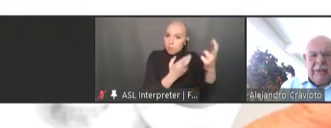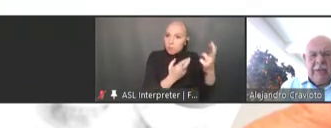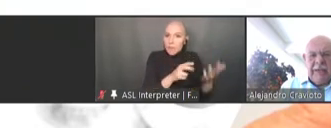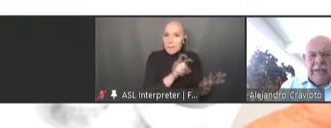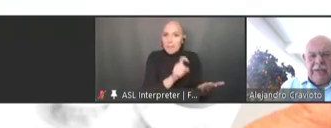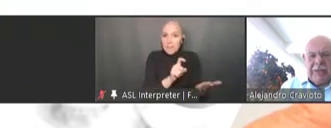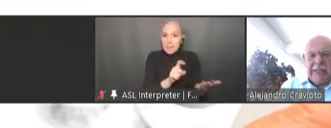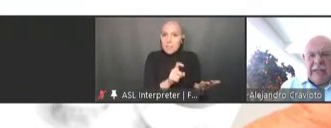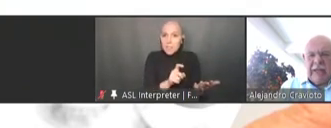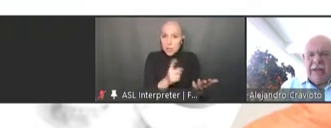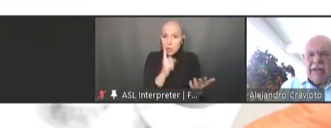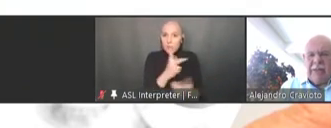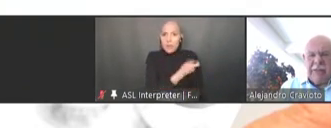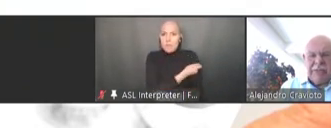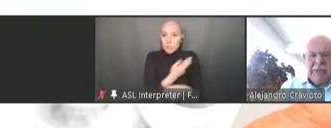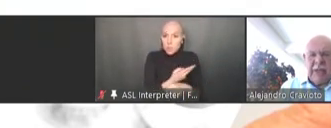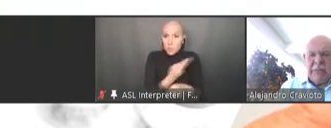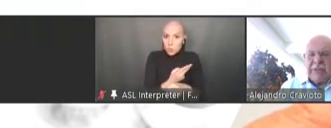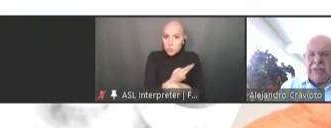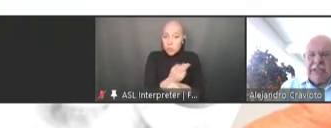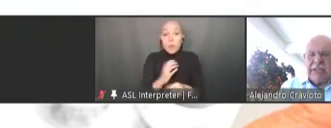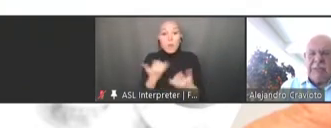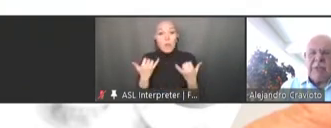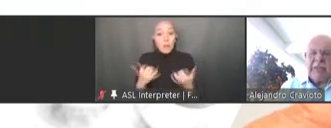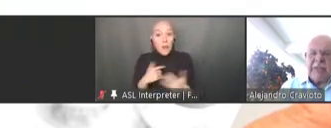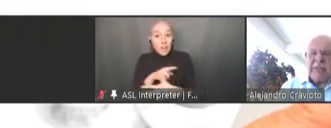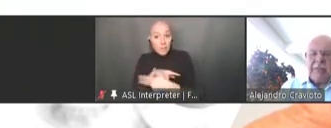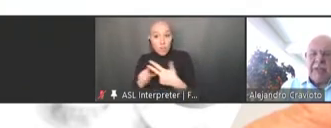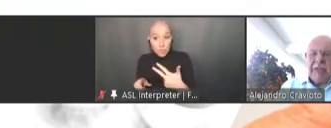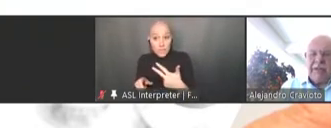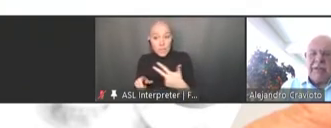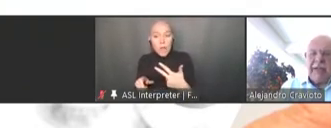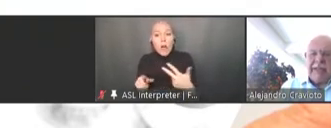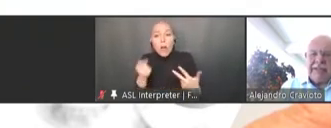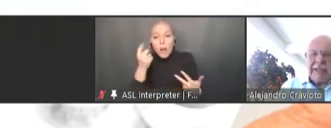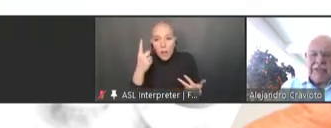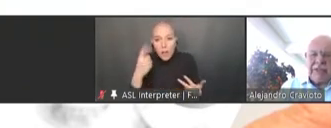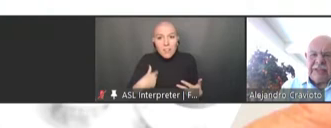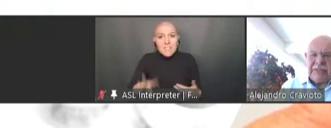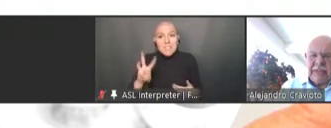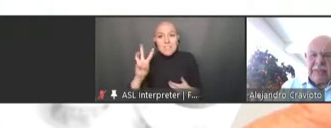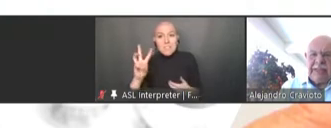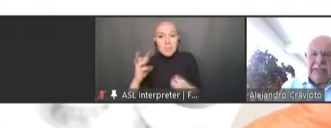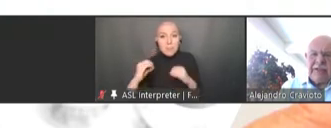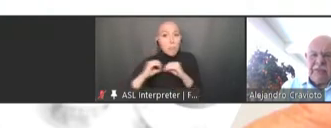only the three that are in use but six more that the World Health Organization has recommended for